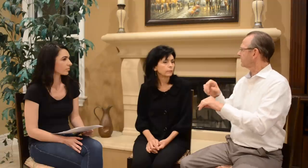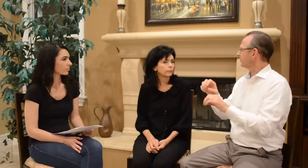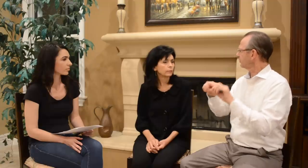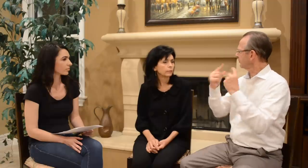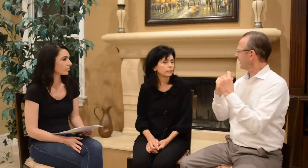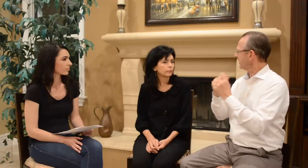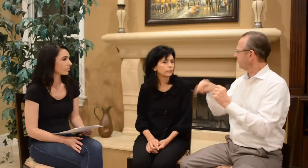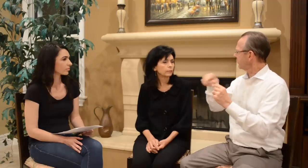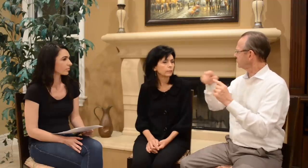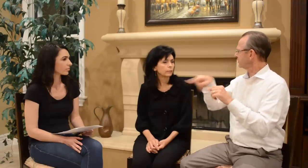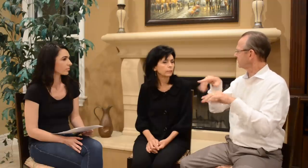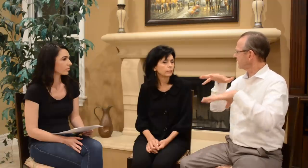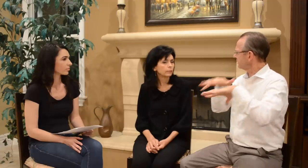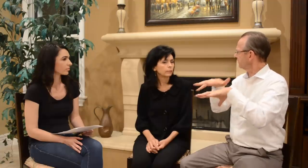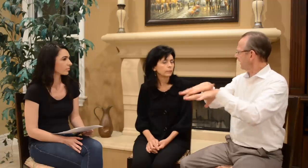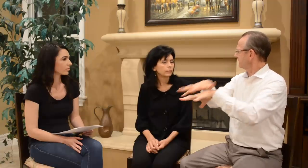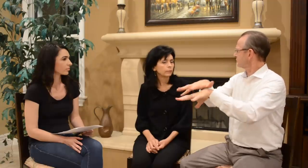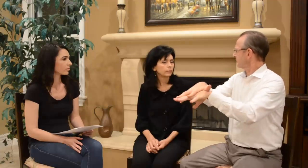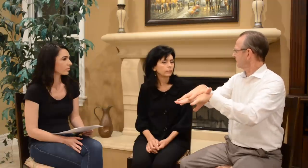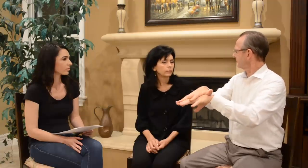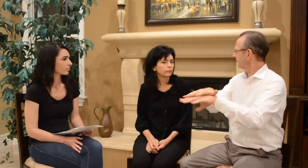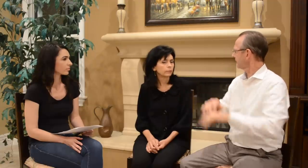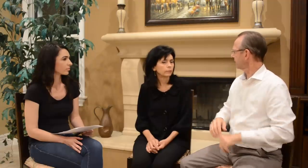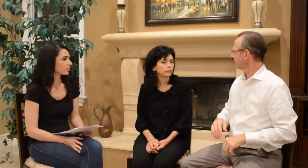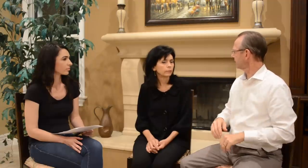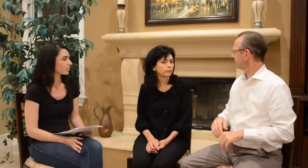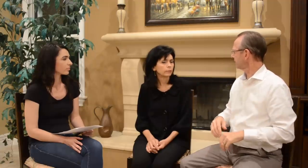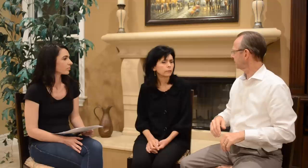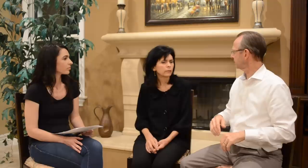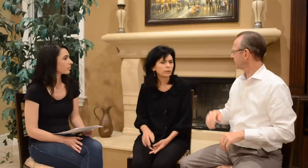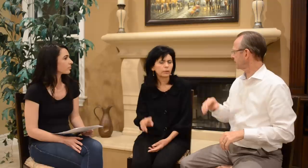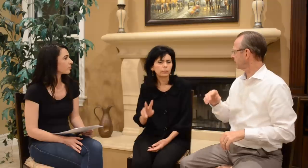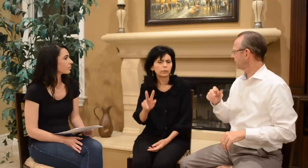What grade when she started to mainstream?